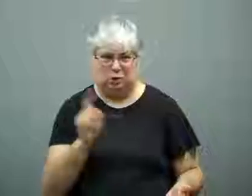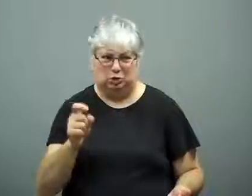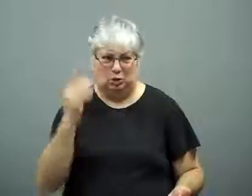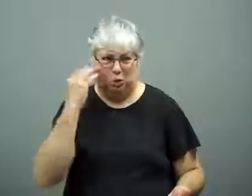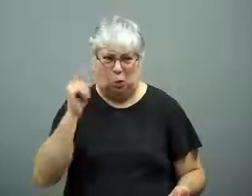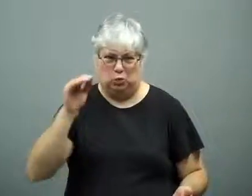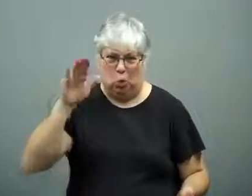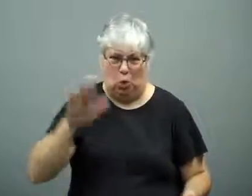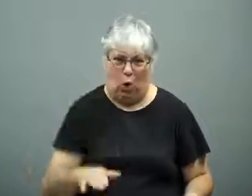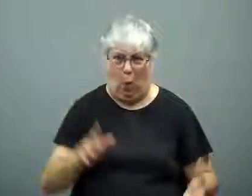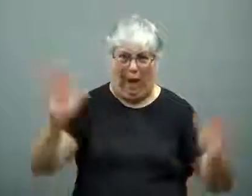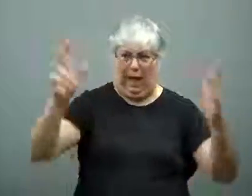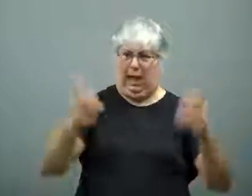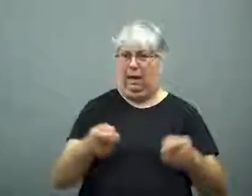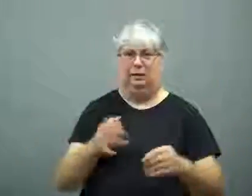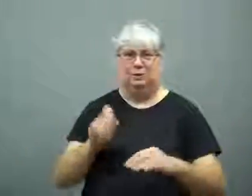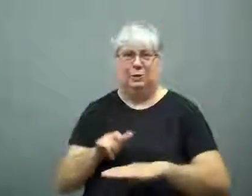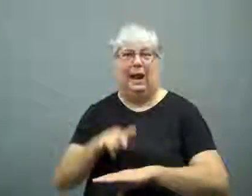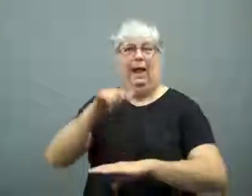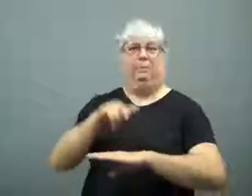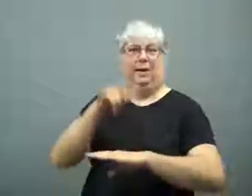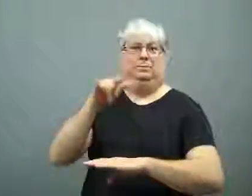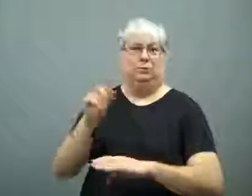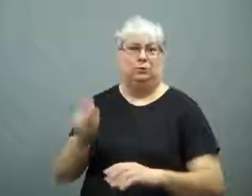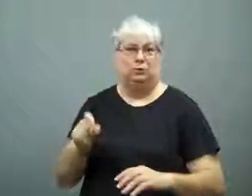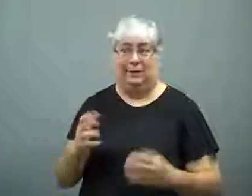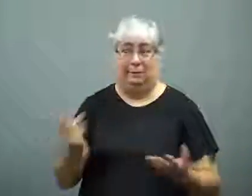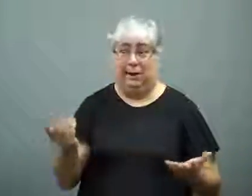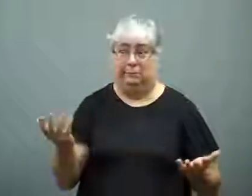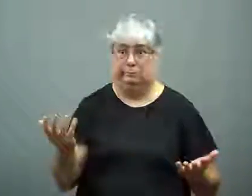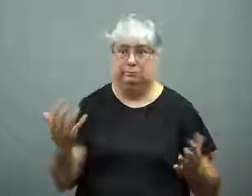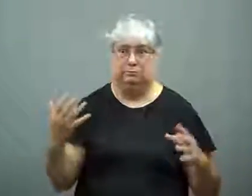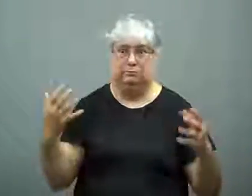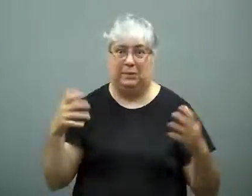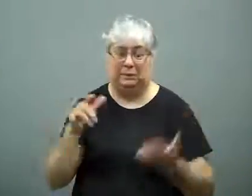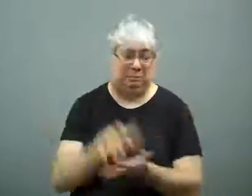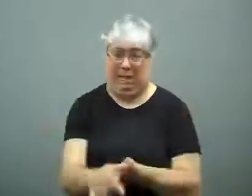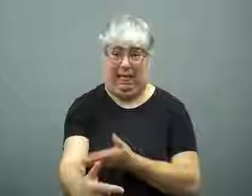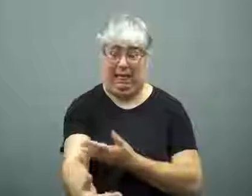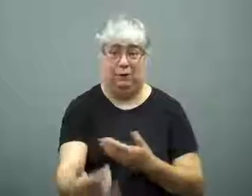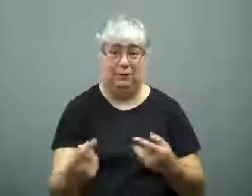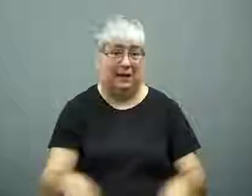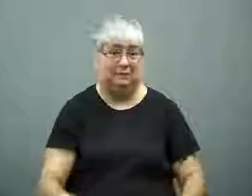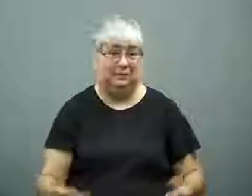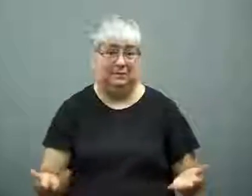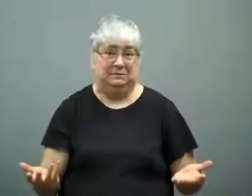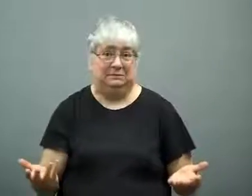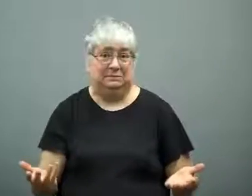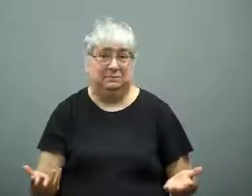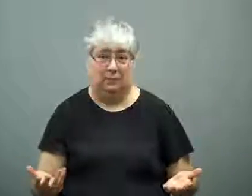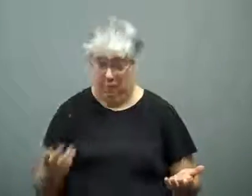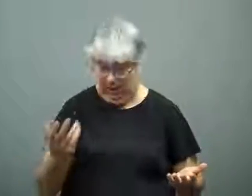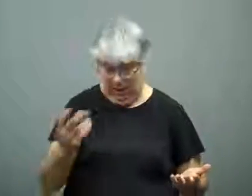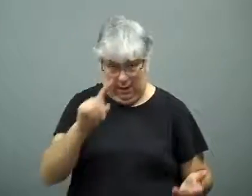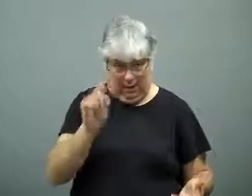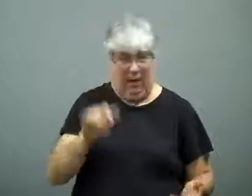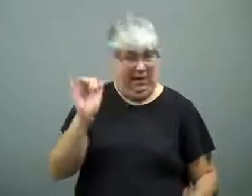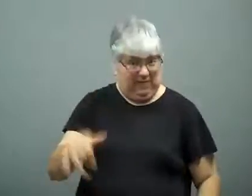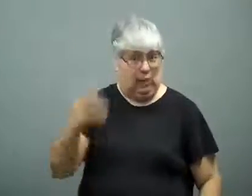He should have known the plane was too low, and corrected for that.